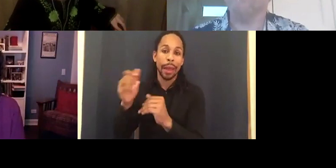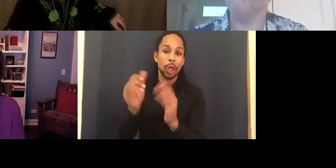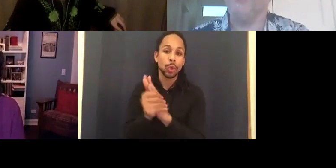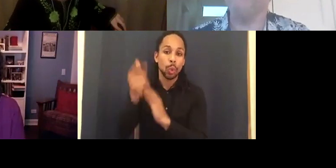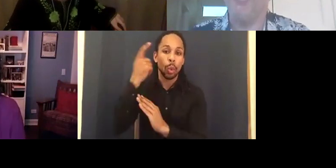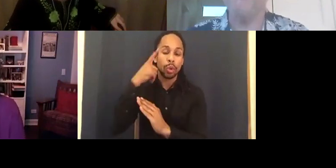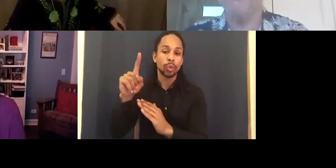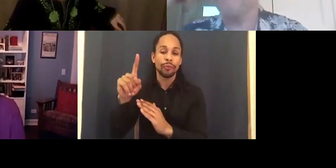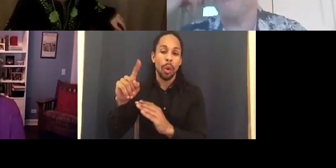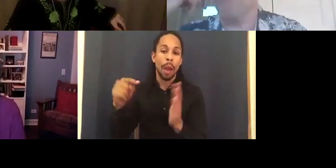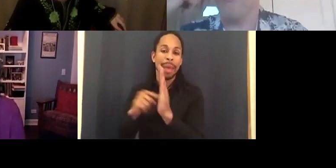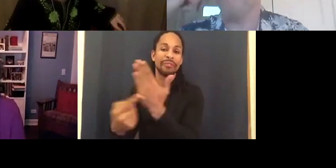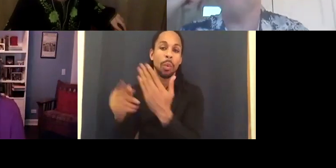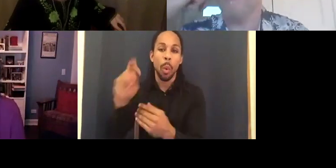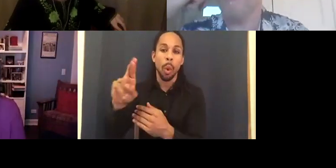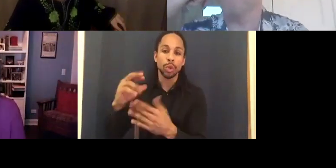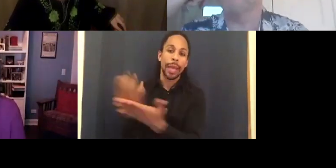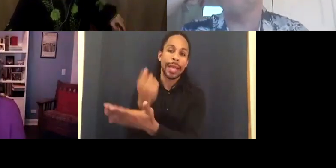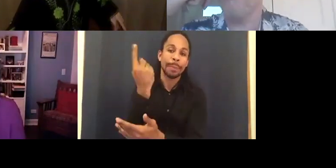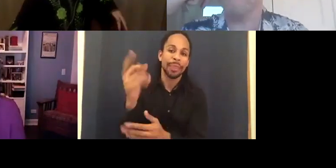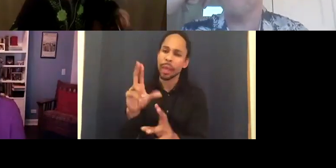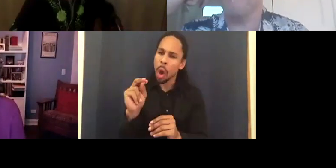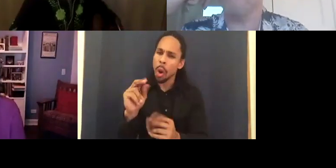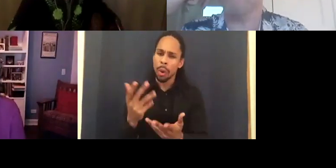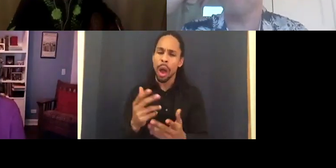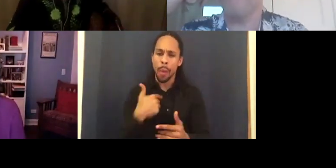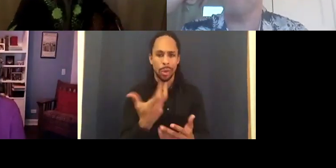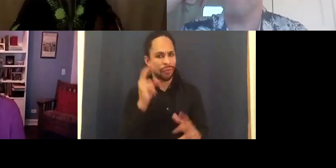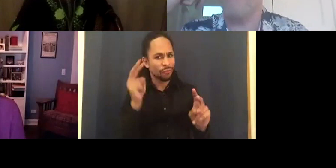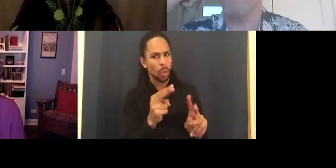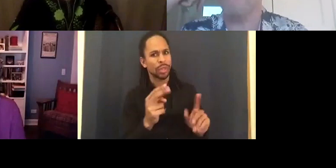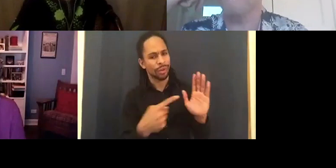I'd like to see more characters that are reflective of the fabric of society.